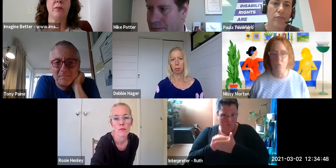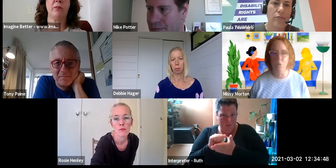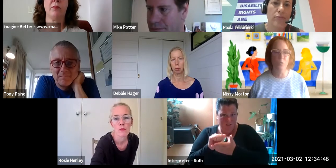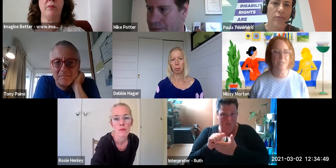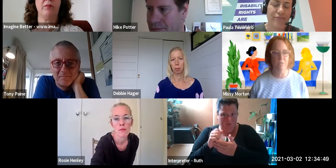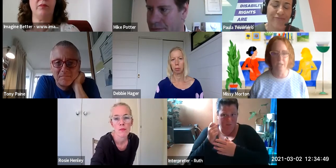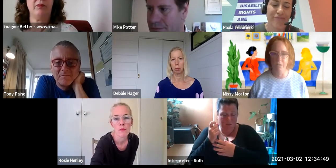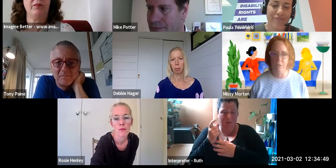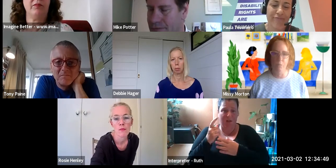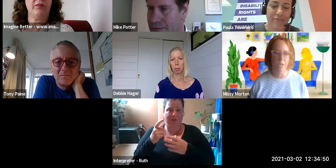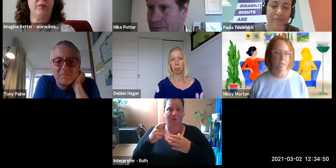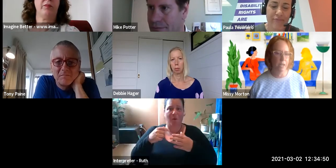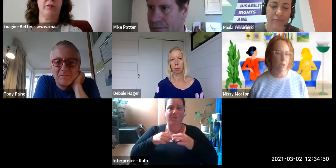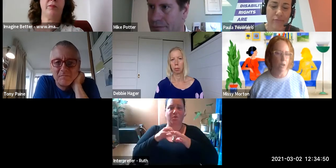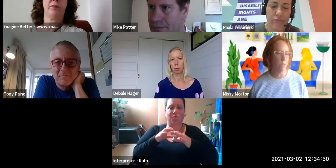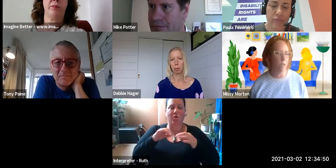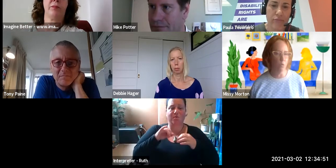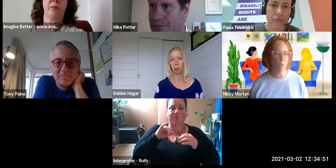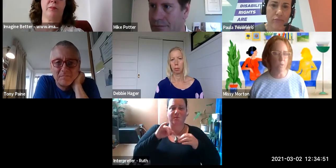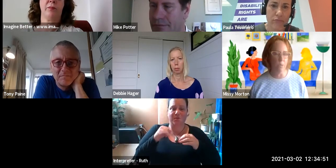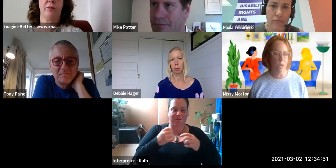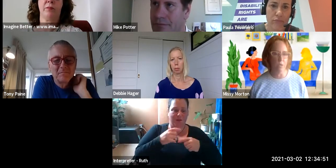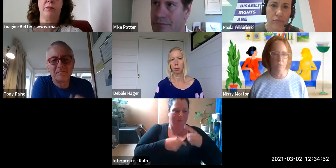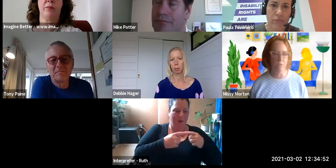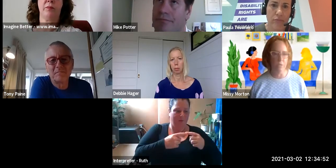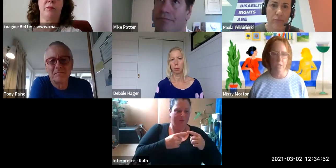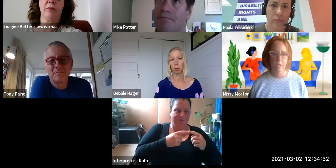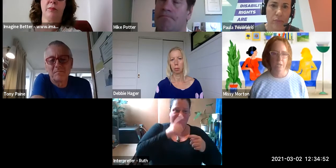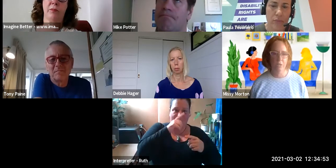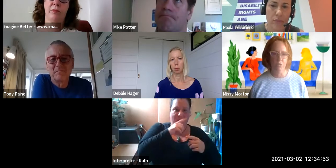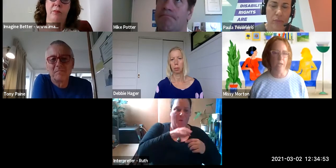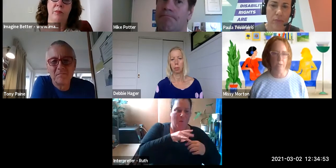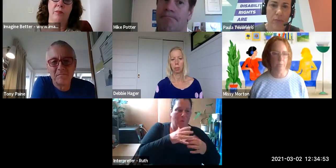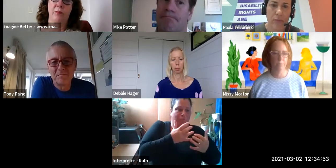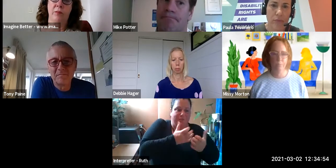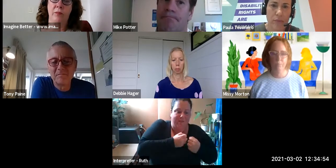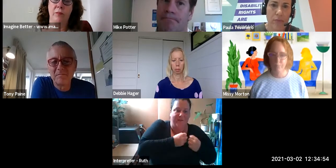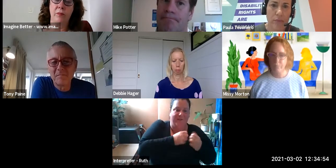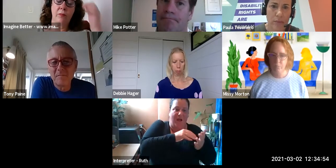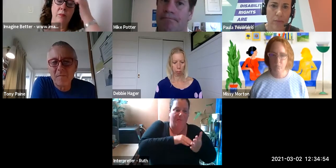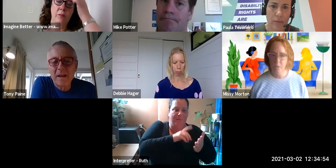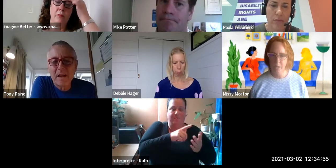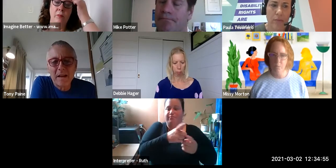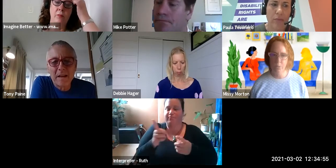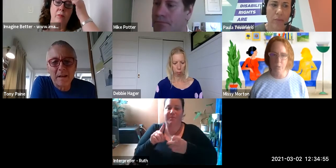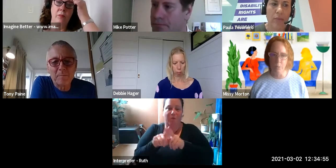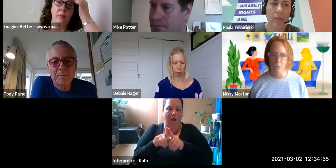or on the receiving end. They also have an enormous amount of strength in